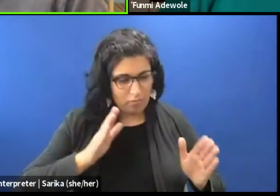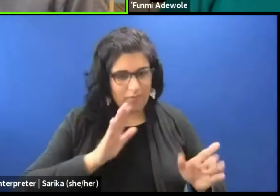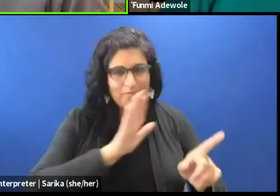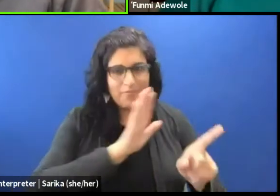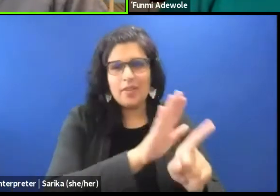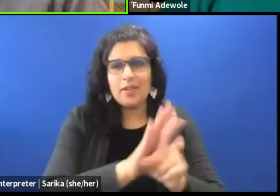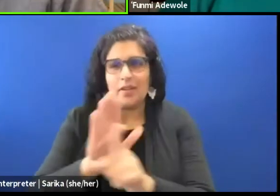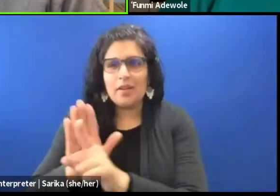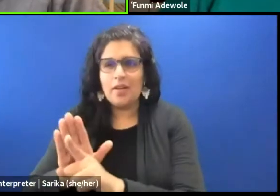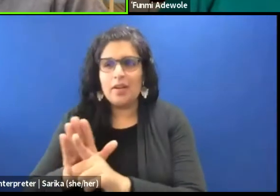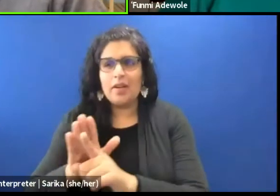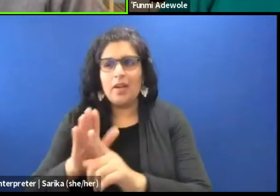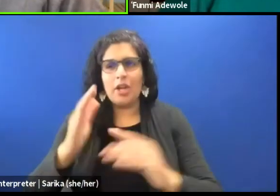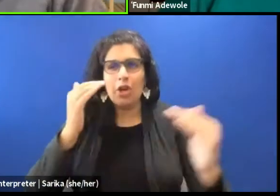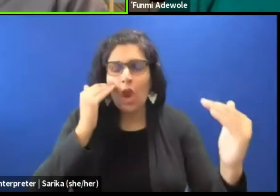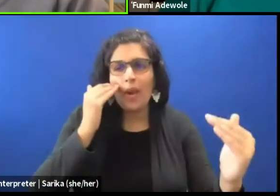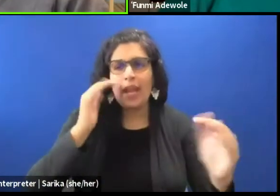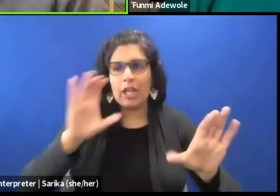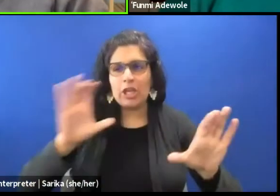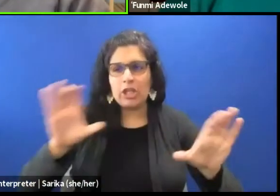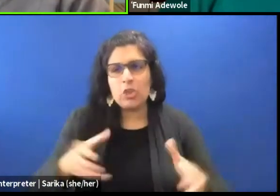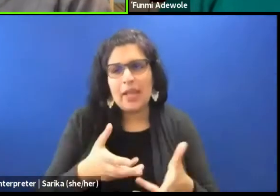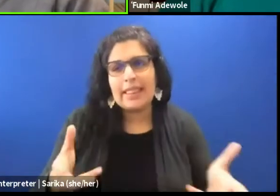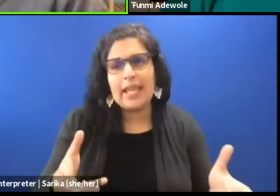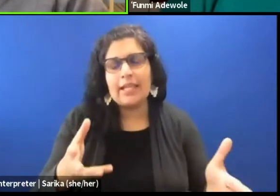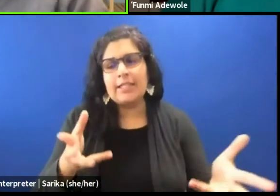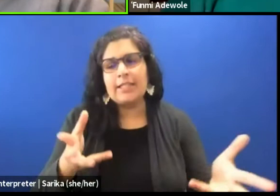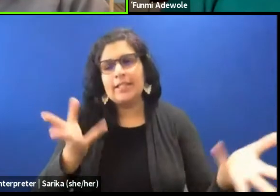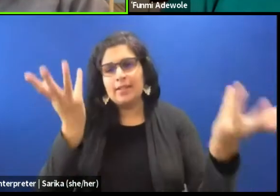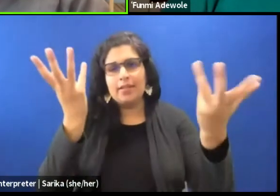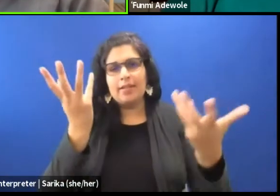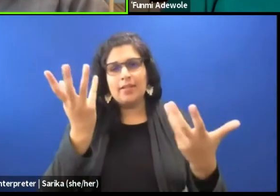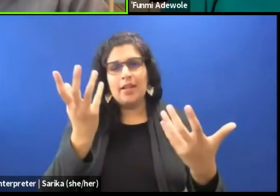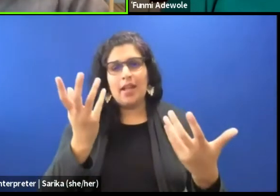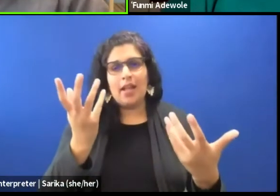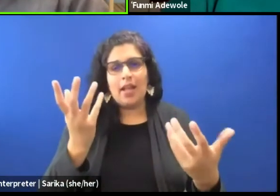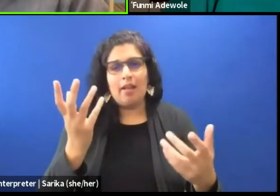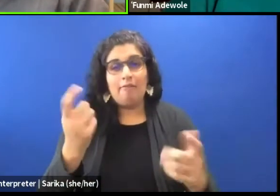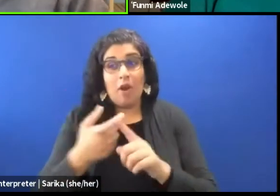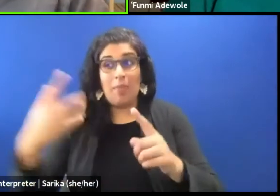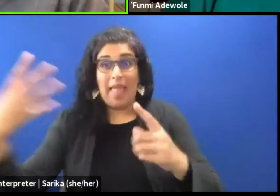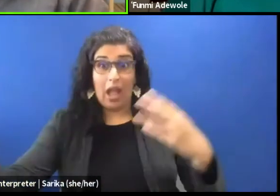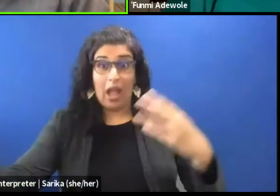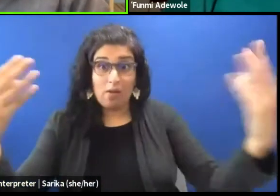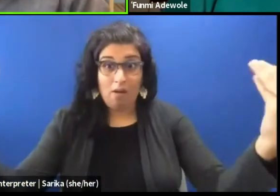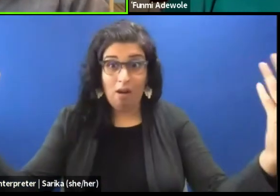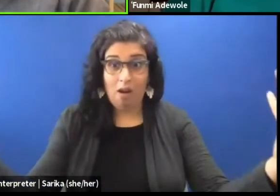that are sort of the margin or the periphery, bringing them to amplifying them